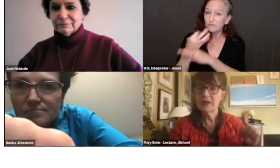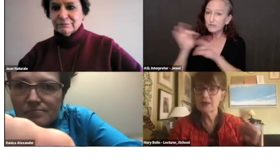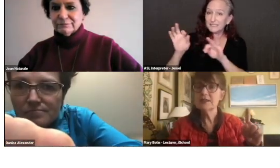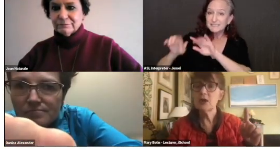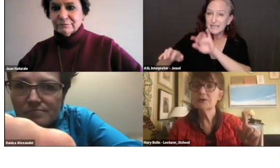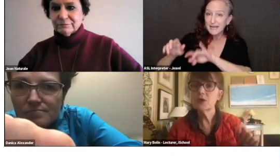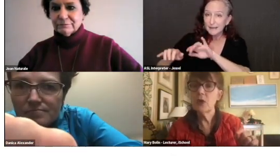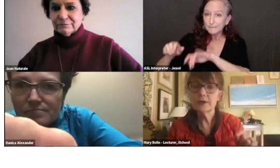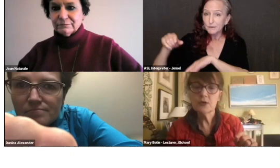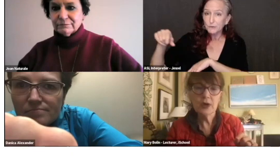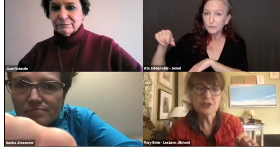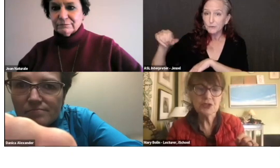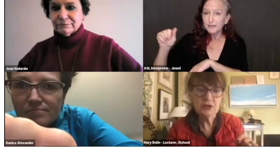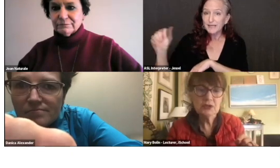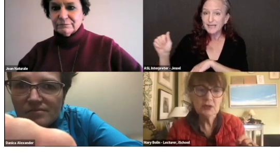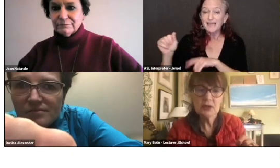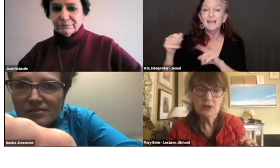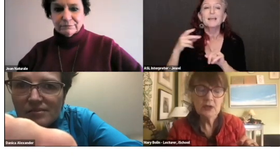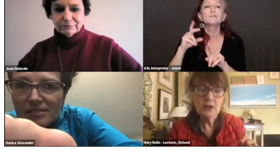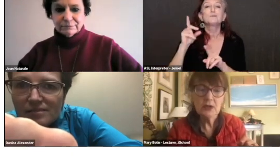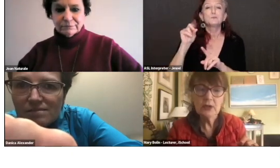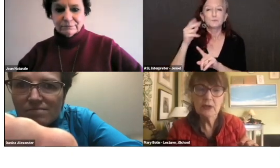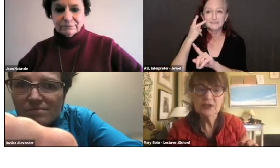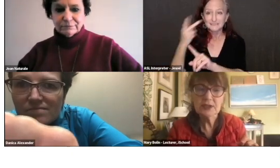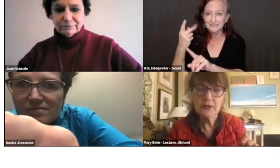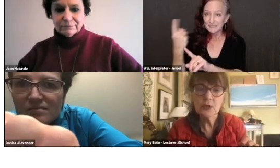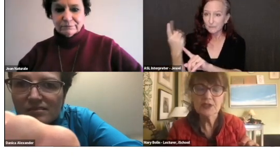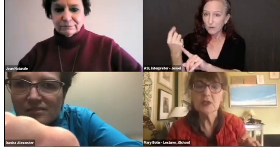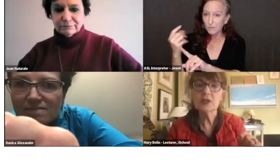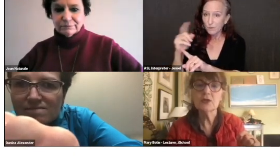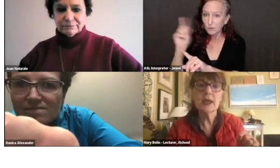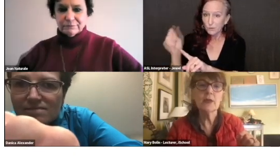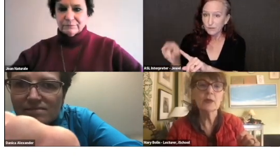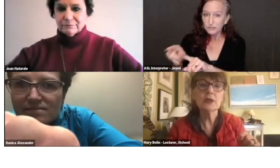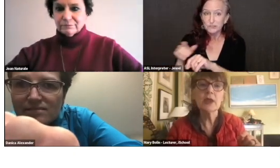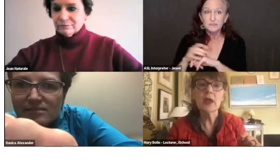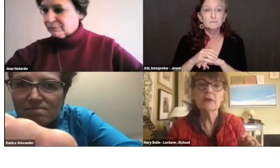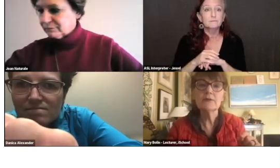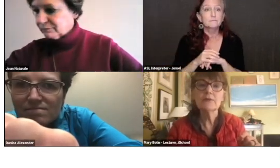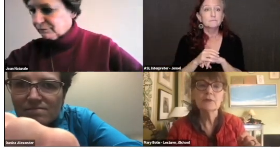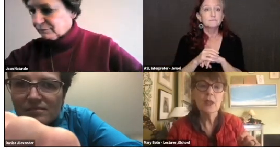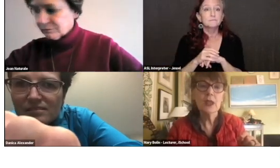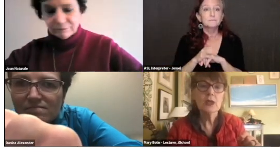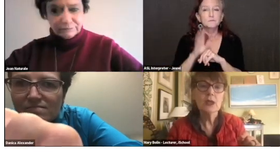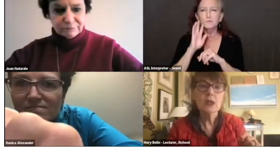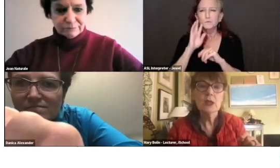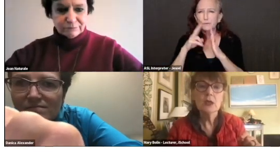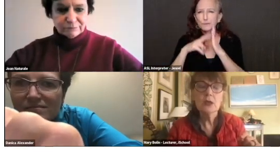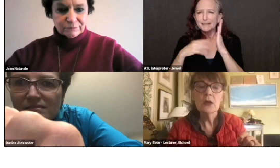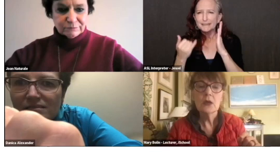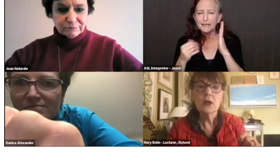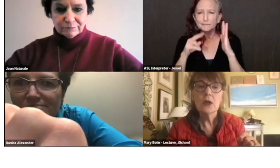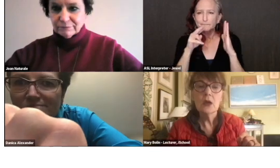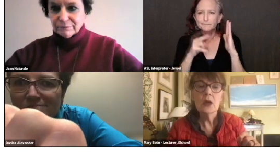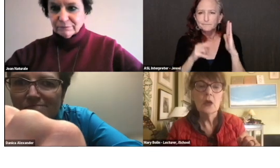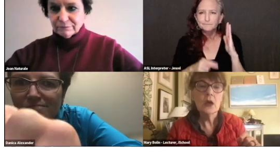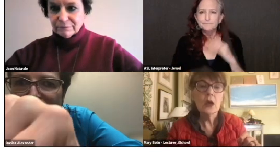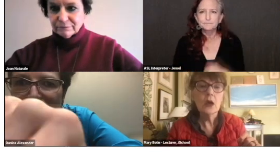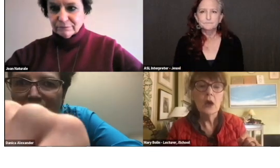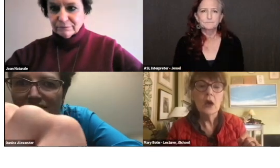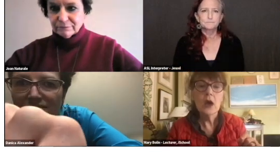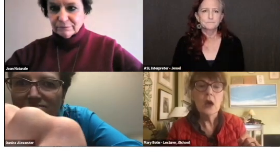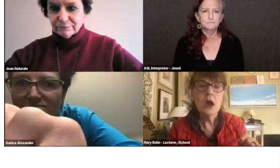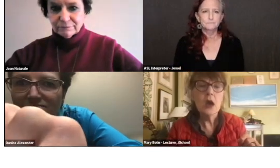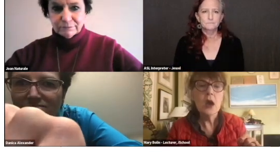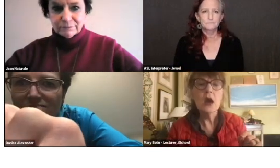There is also one question -- there was another question in Q&A and I want to look at it.